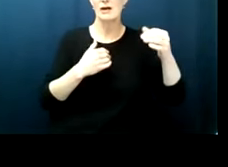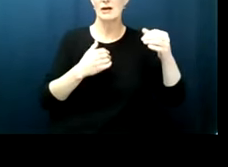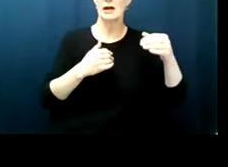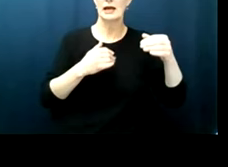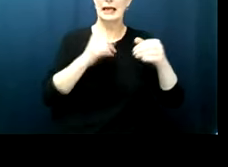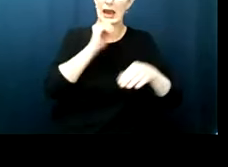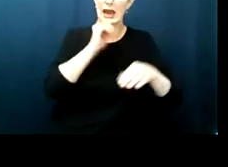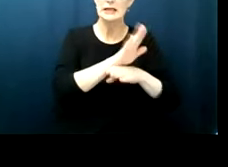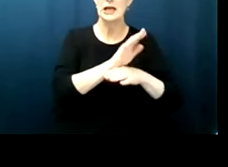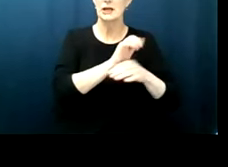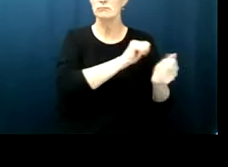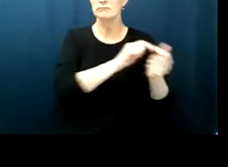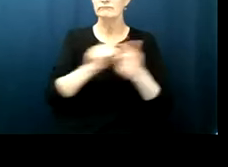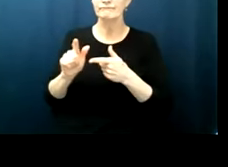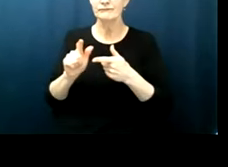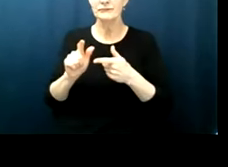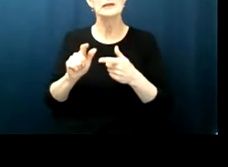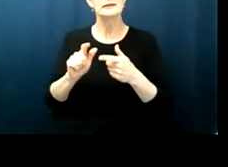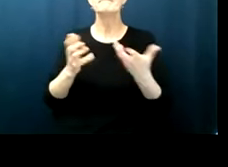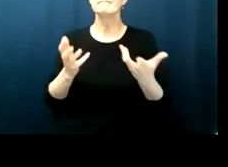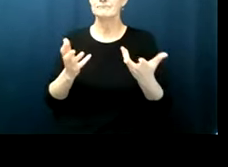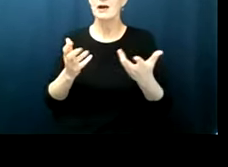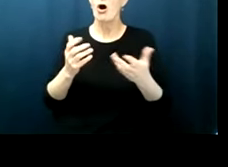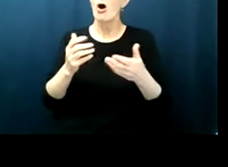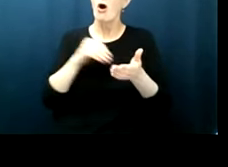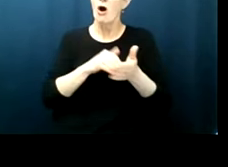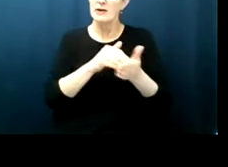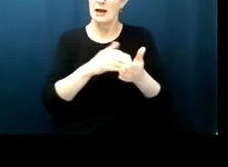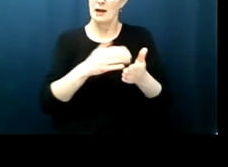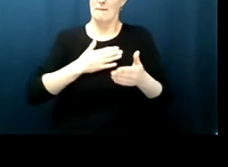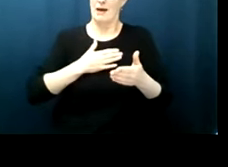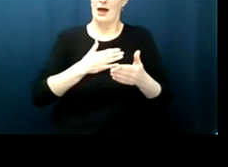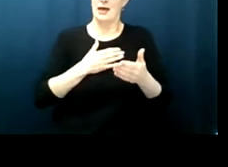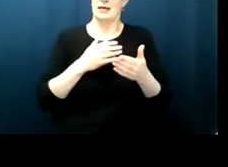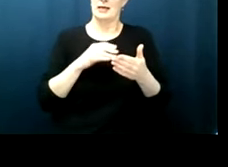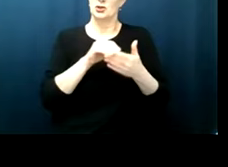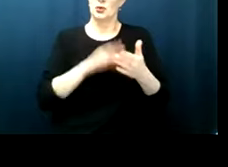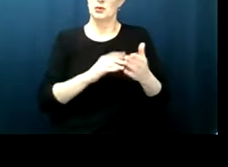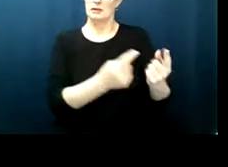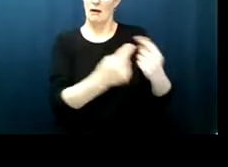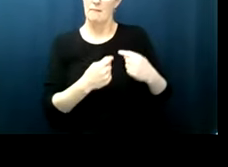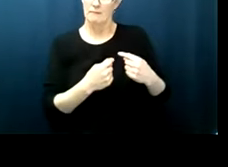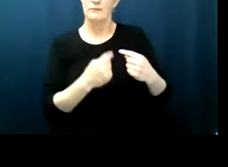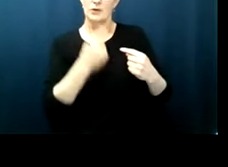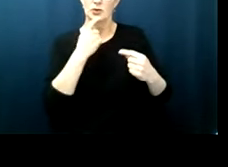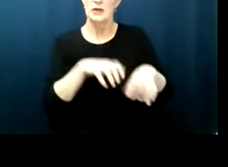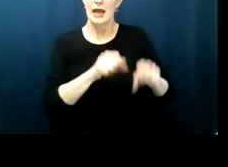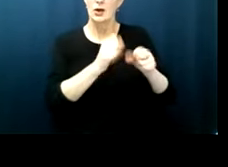when we come to these decades in the civil rights movement i often give them the literacy tests that were applied in places like alabama or louisiana or mississippi in these decades